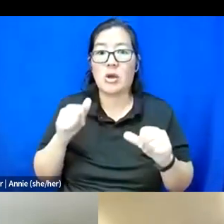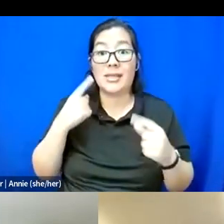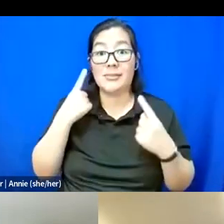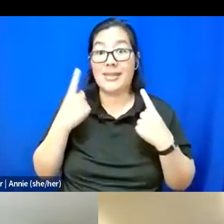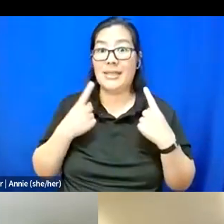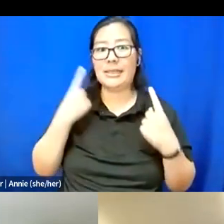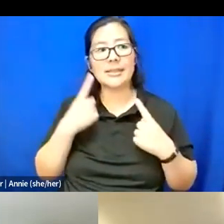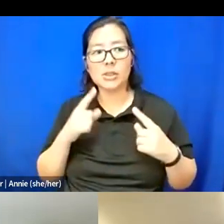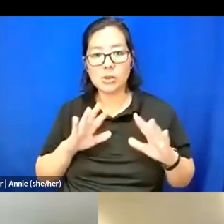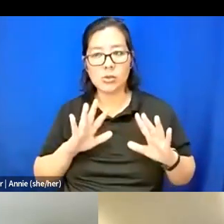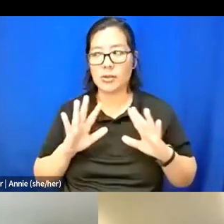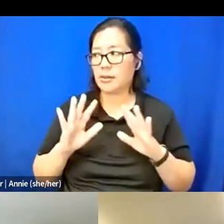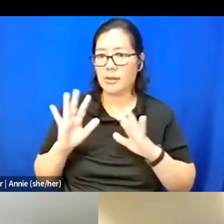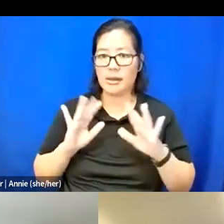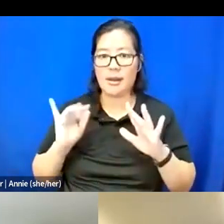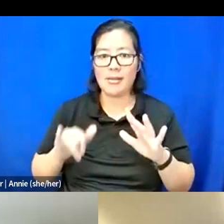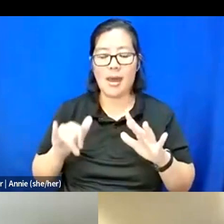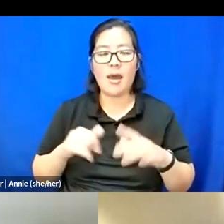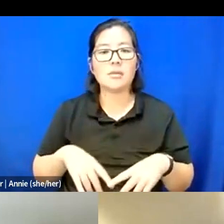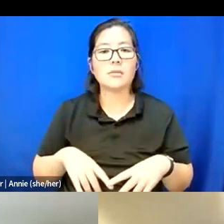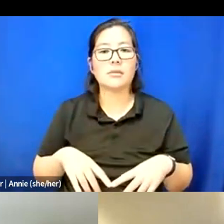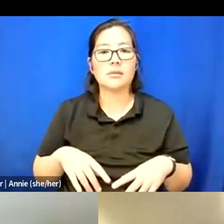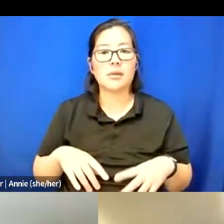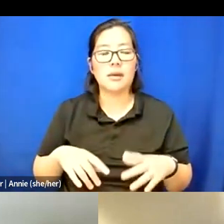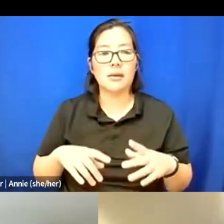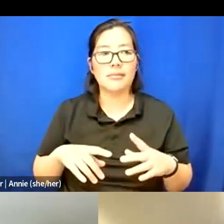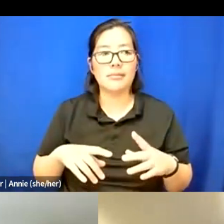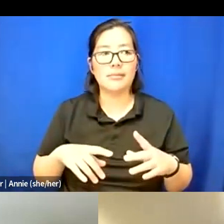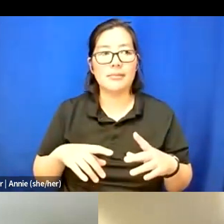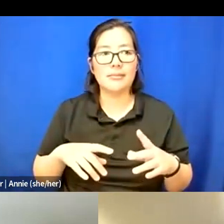not having a lot of disabled friends because of that.